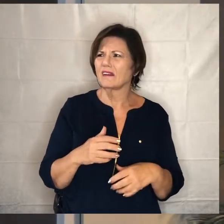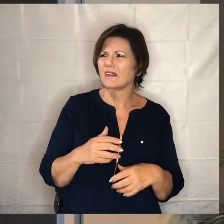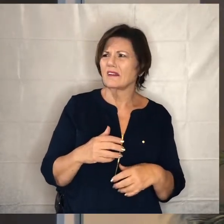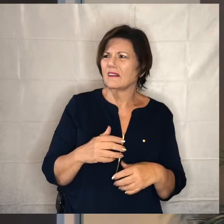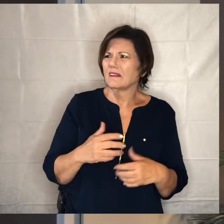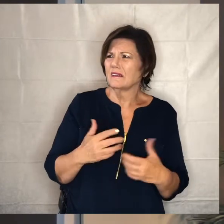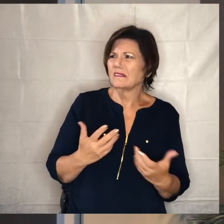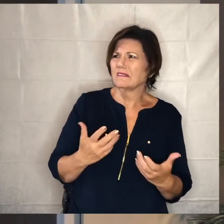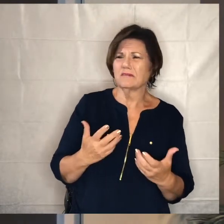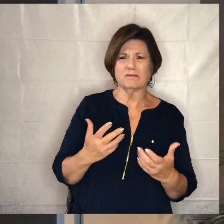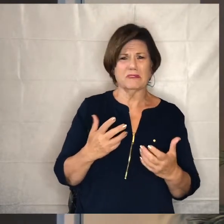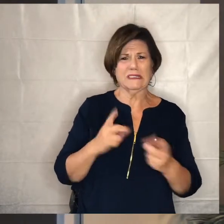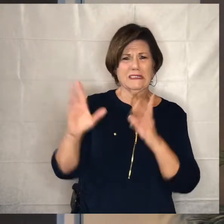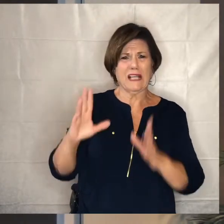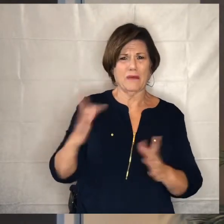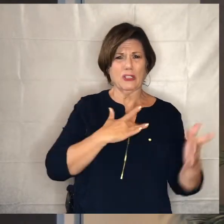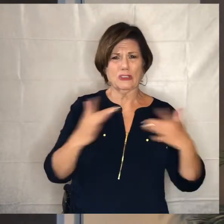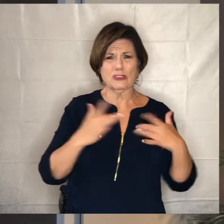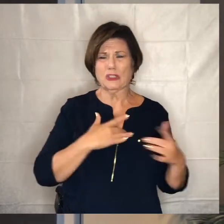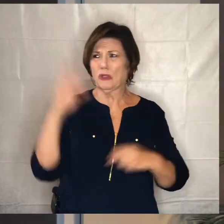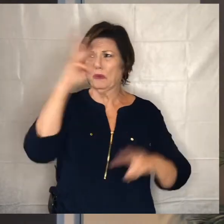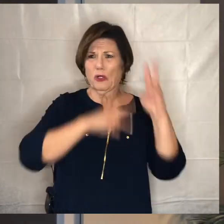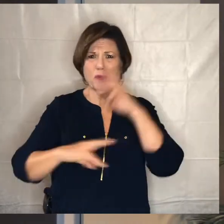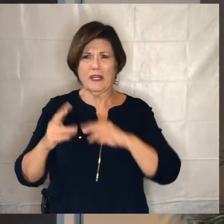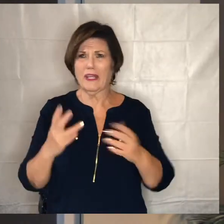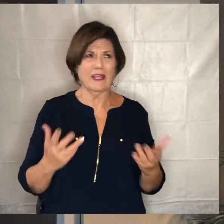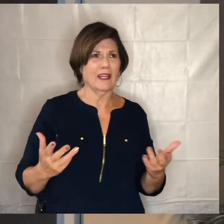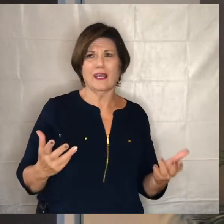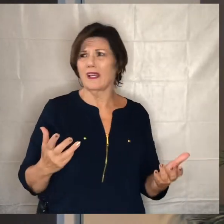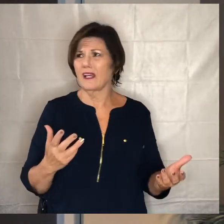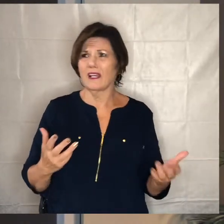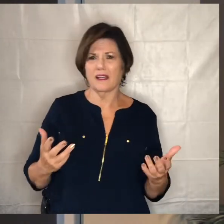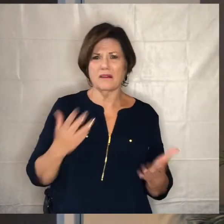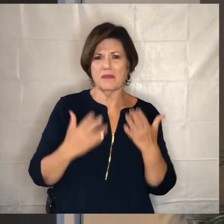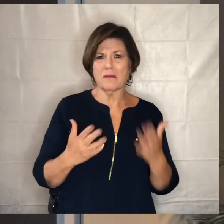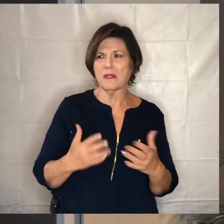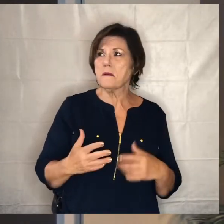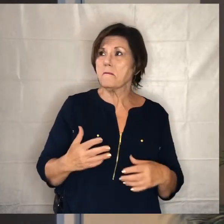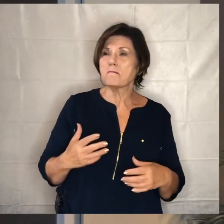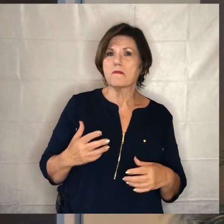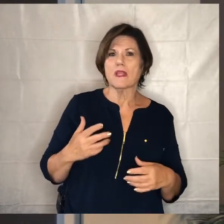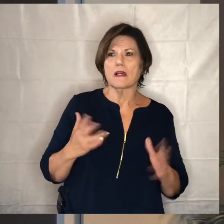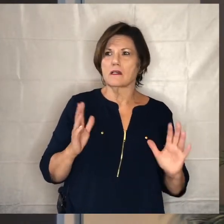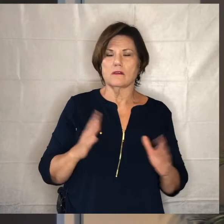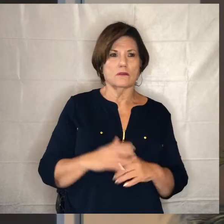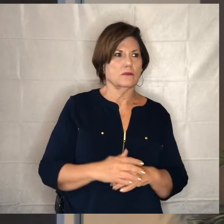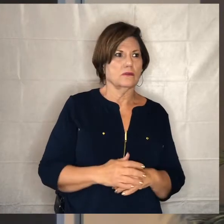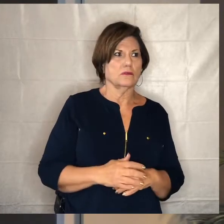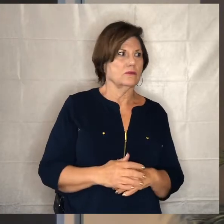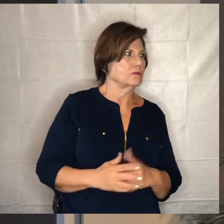interpret it i mean we we have to kind of figure out we have to figure out how to clean up what jesus said that that's that